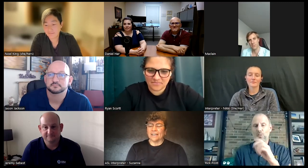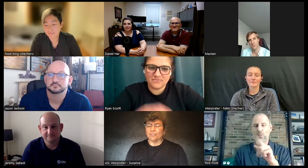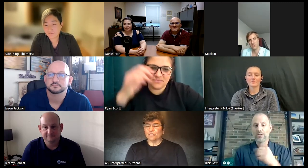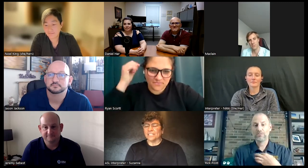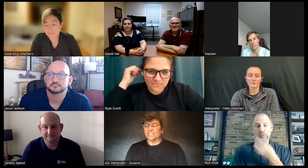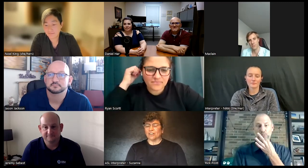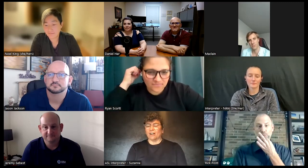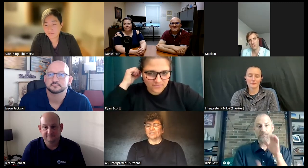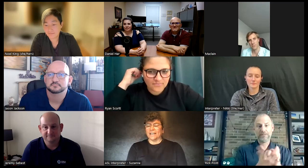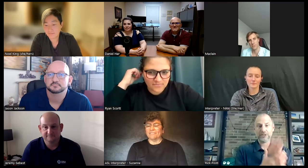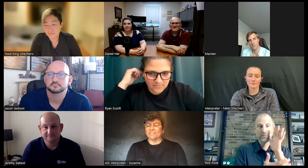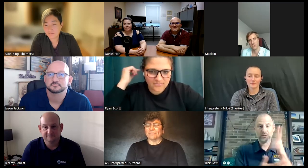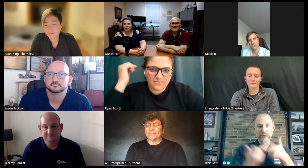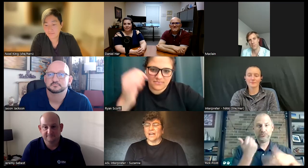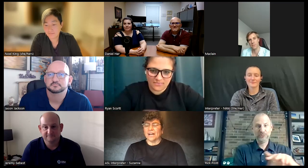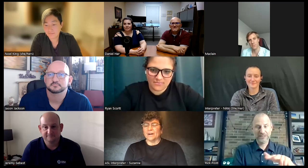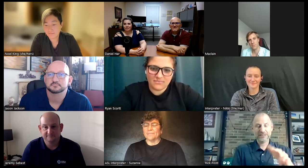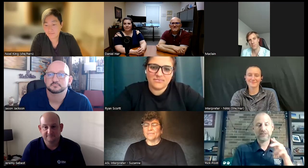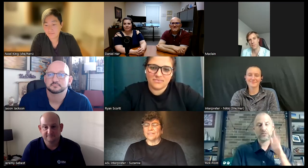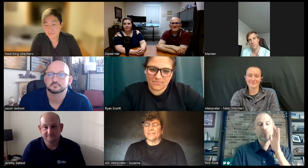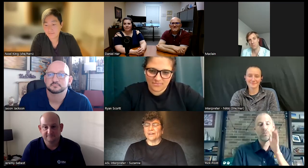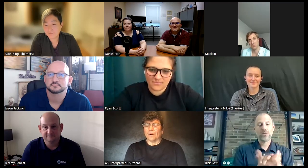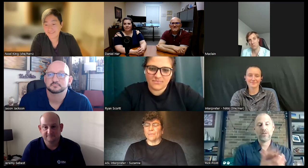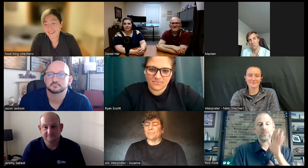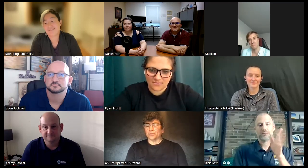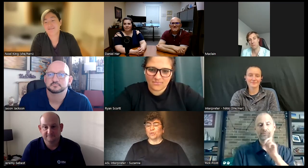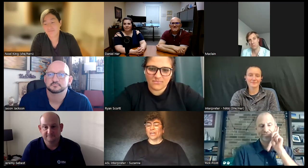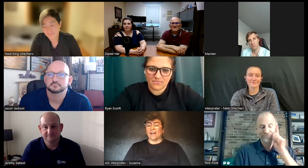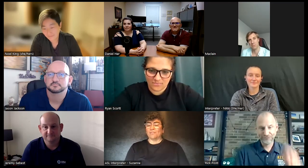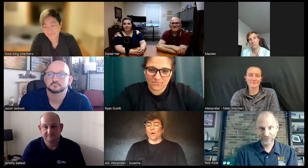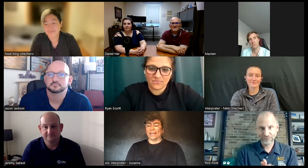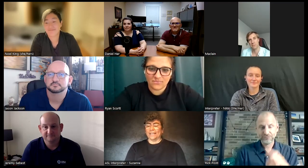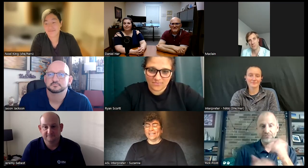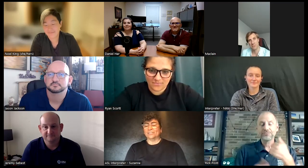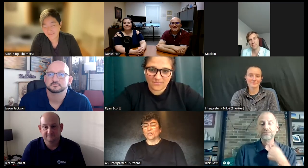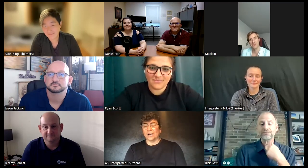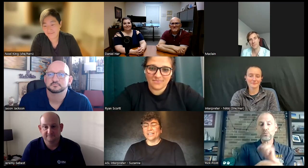nephews nieces are all deaf um I'm soon gonna have a wedding to a